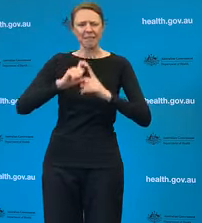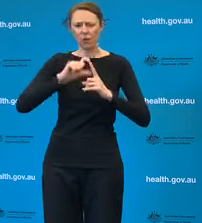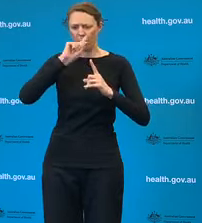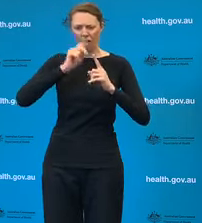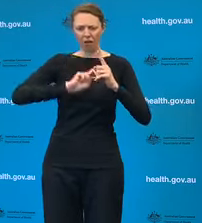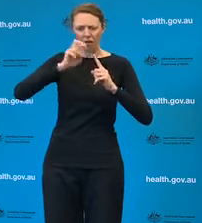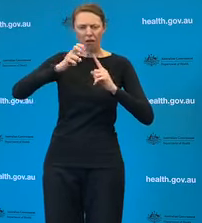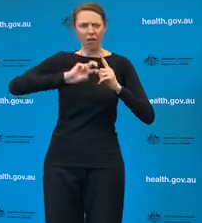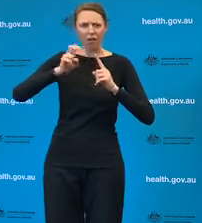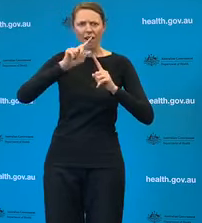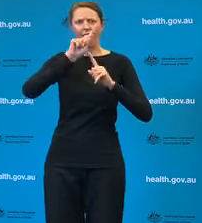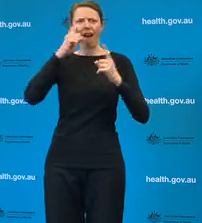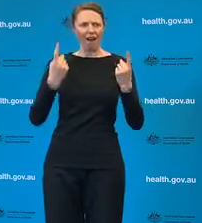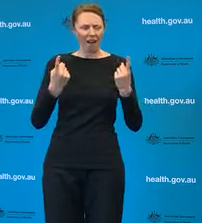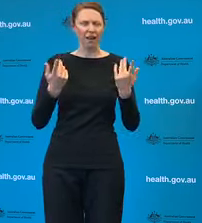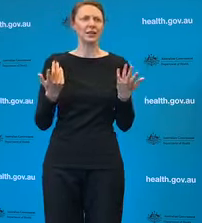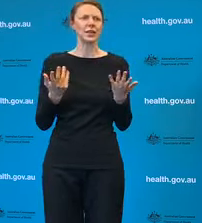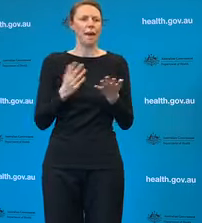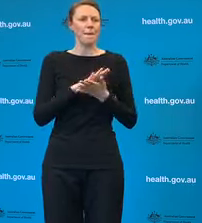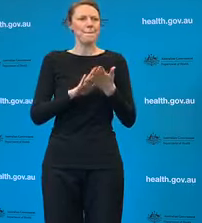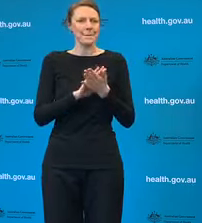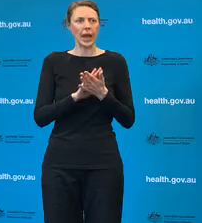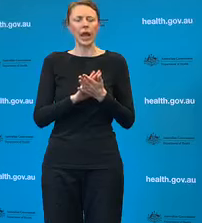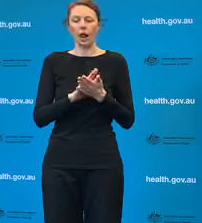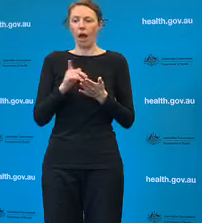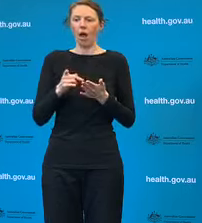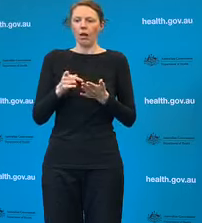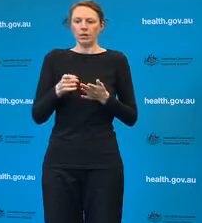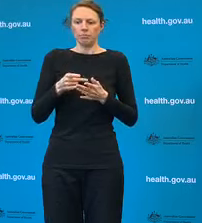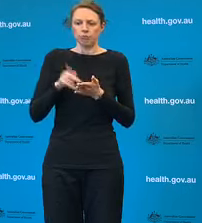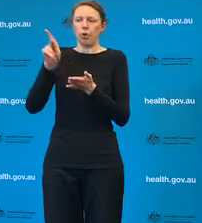between Premiers and Premiers and equally between Chief Health